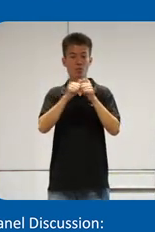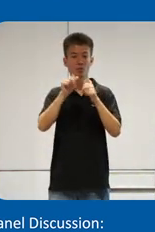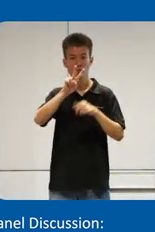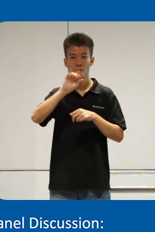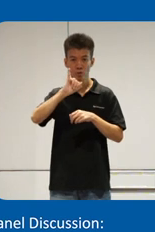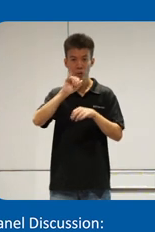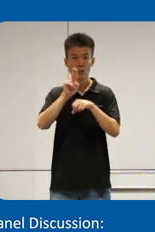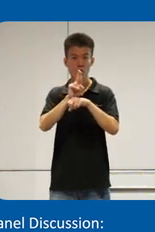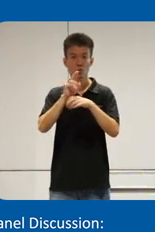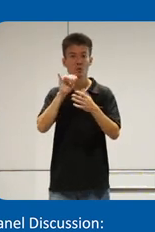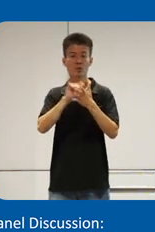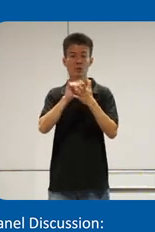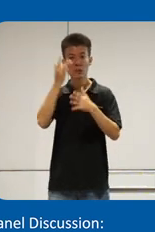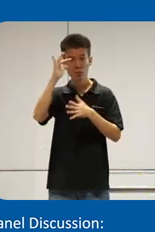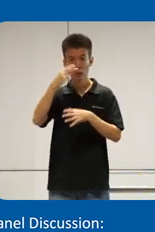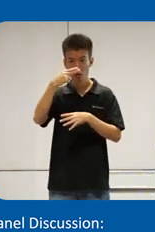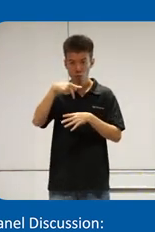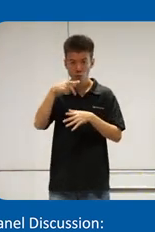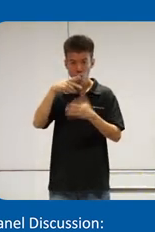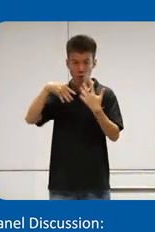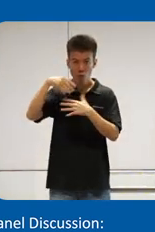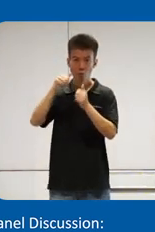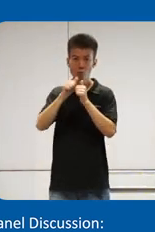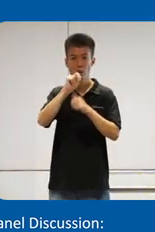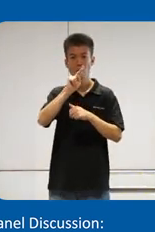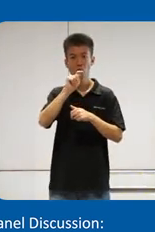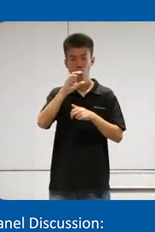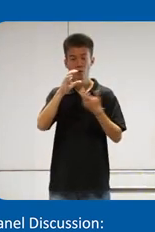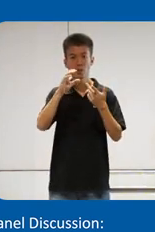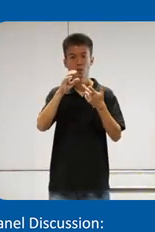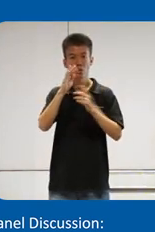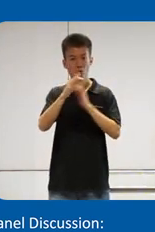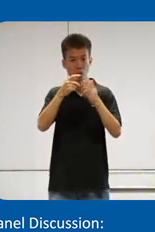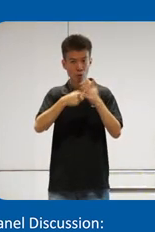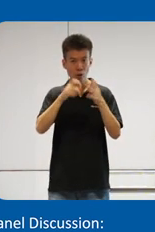using a smartphone to interact with the NTC fair price app and I think one of them should be Quin